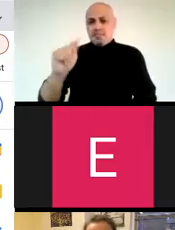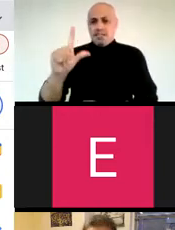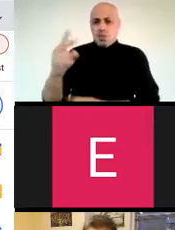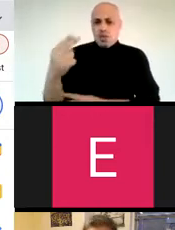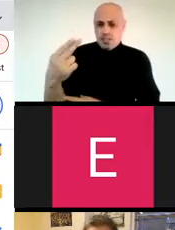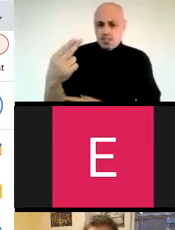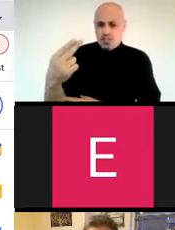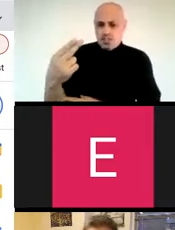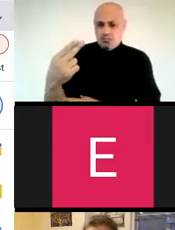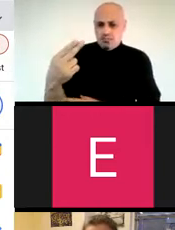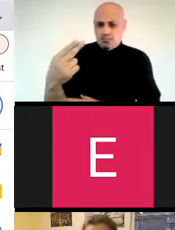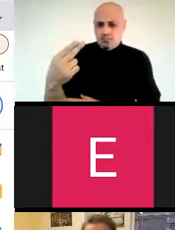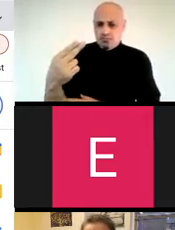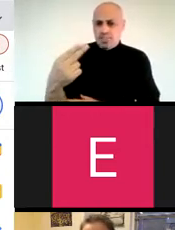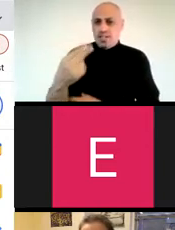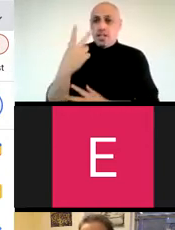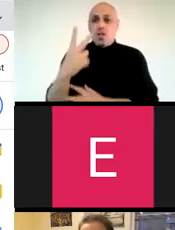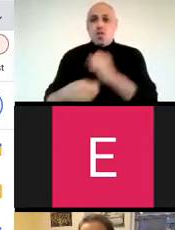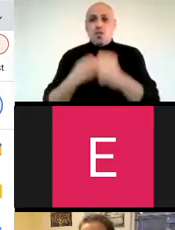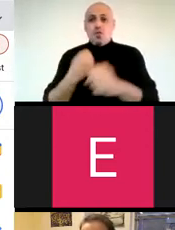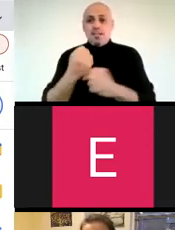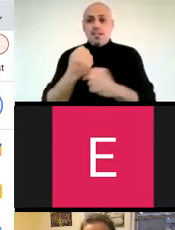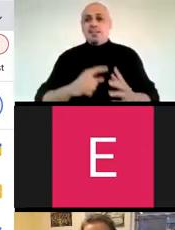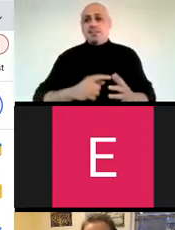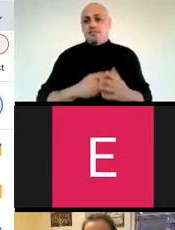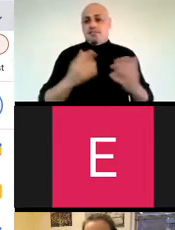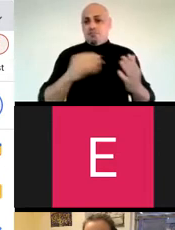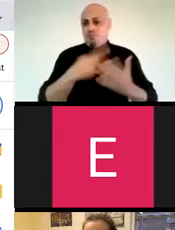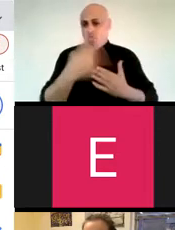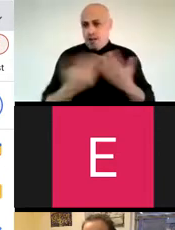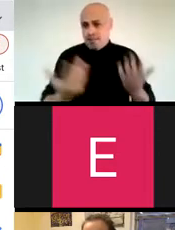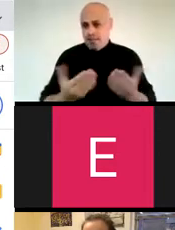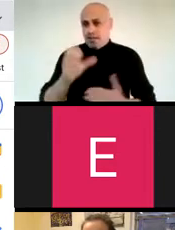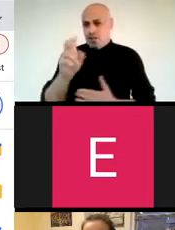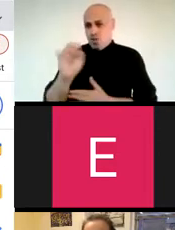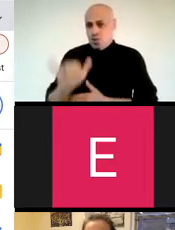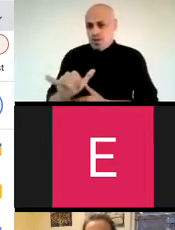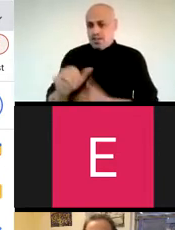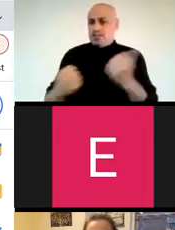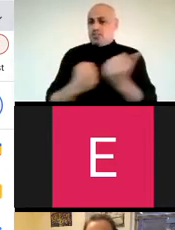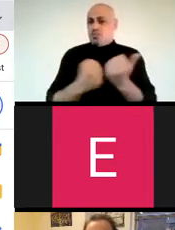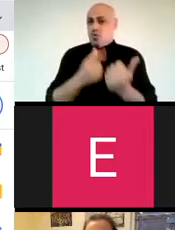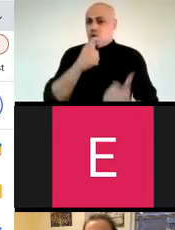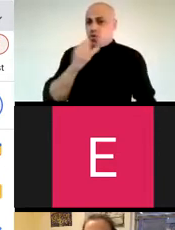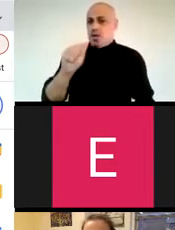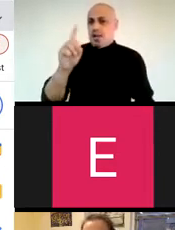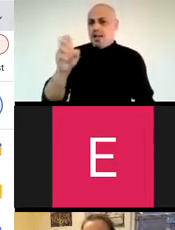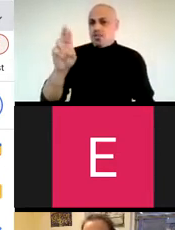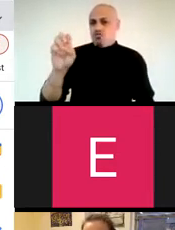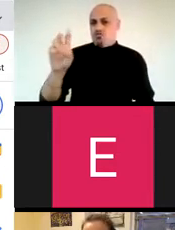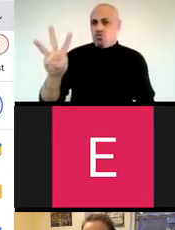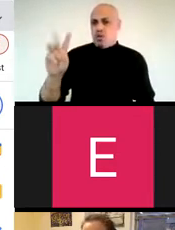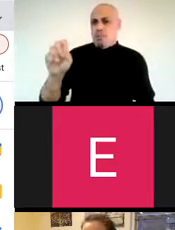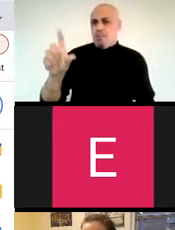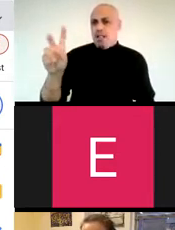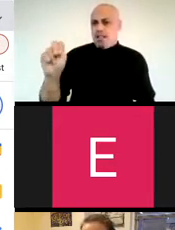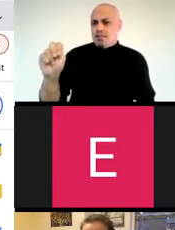Humanities or TLH is a three-year initiative at CUNY supported by the Andrew W. Mellon foundation.